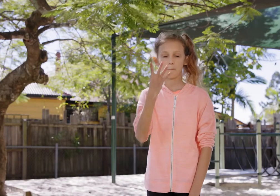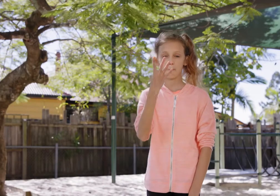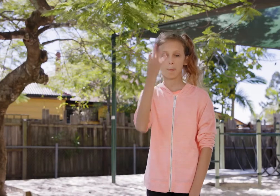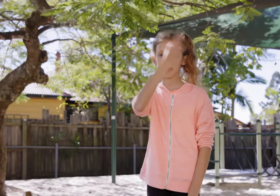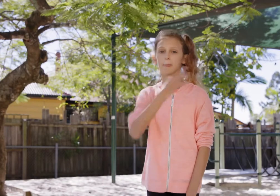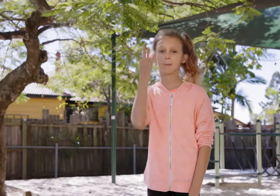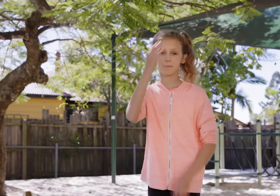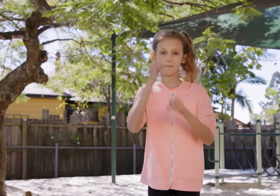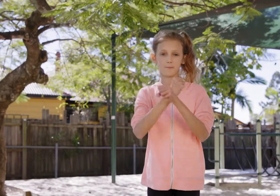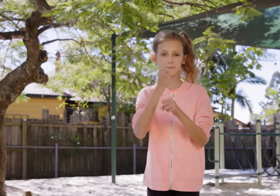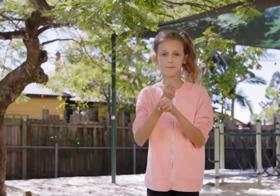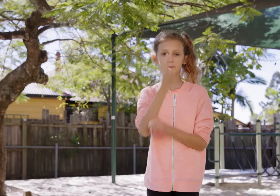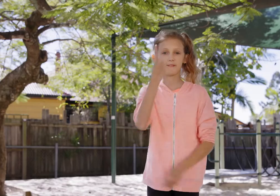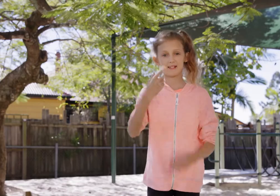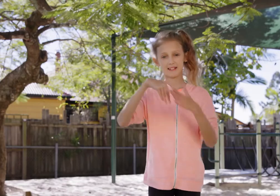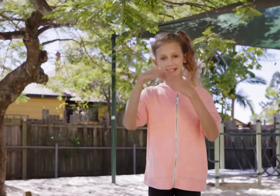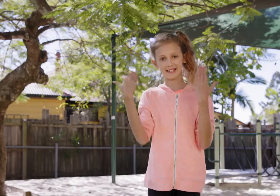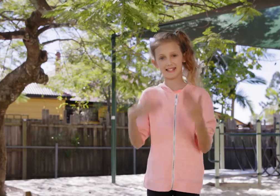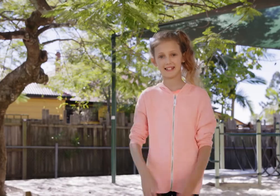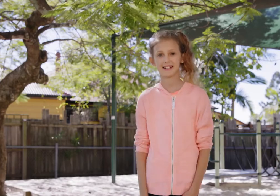24 hours makes one day.